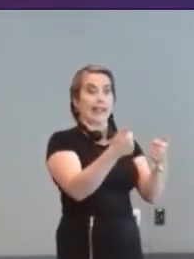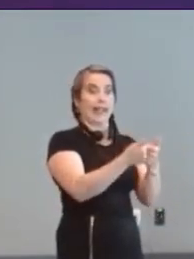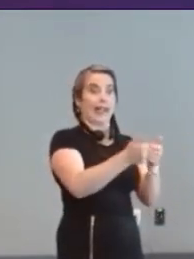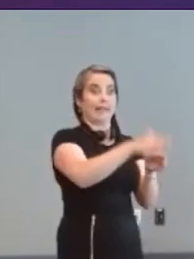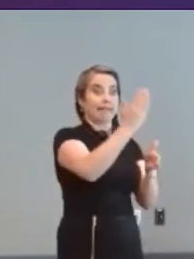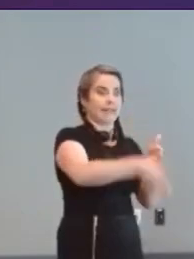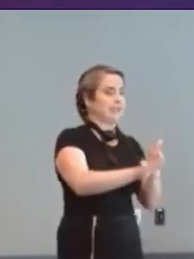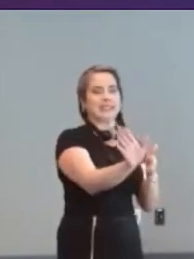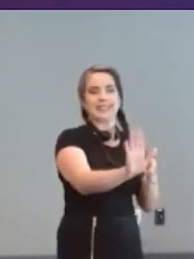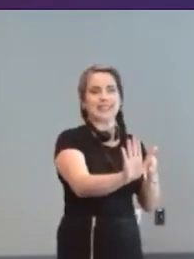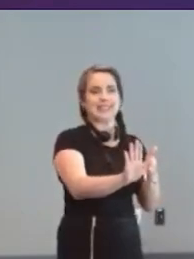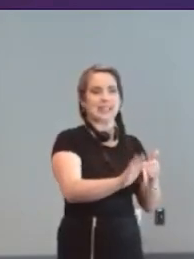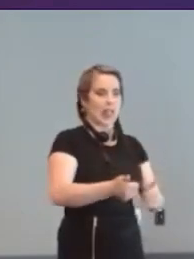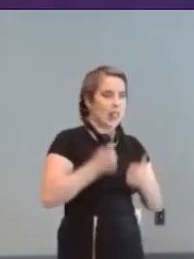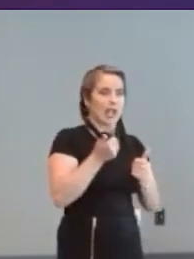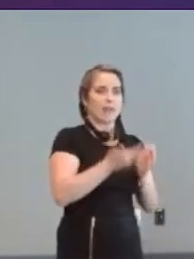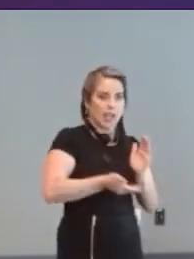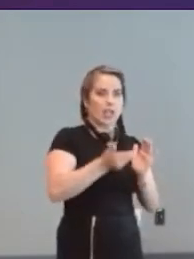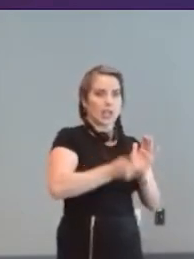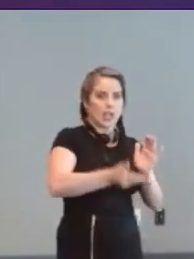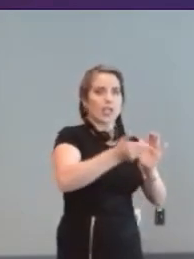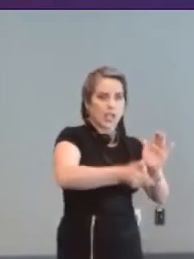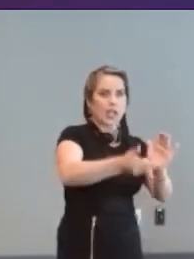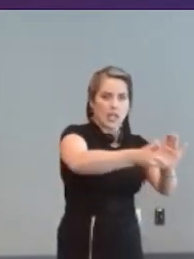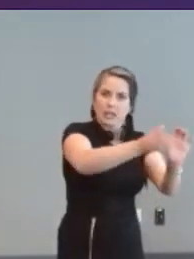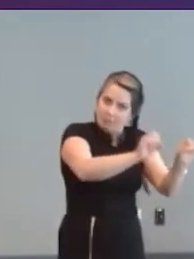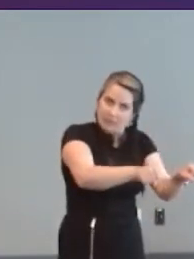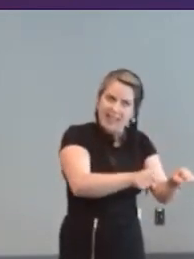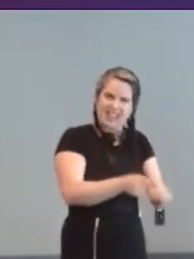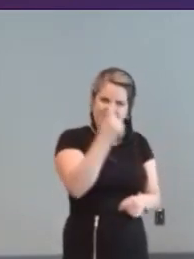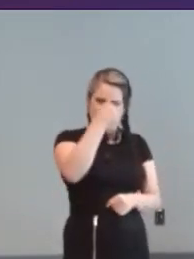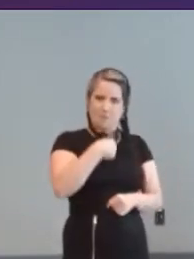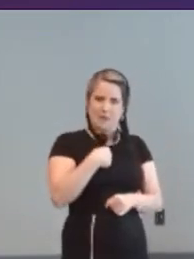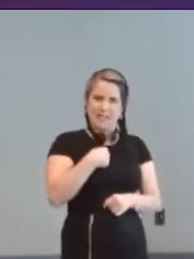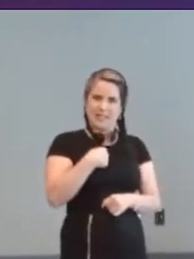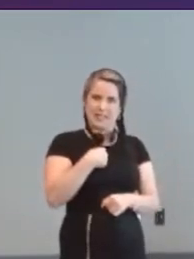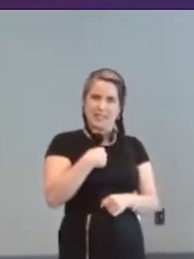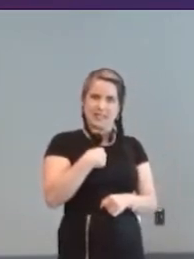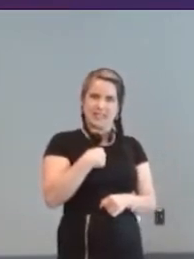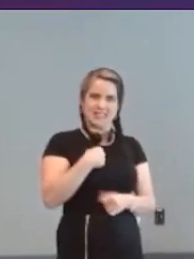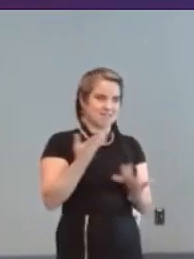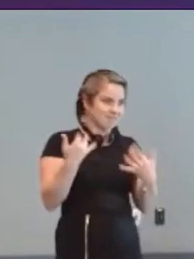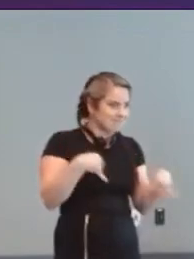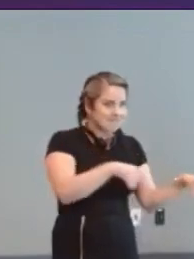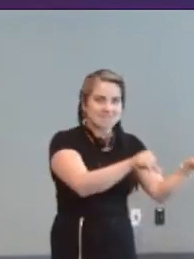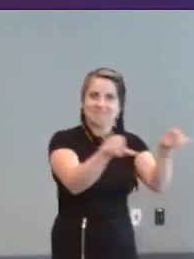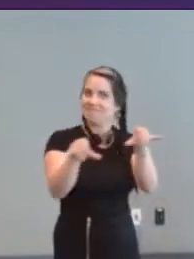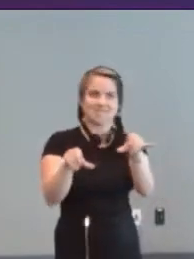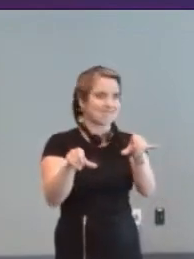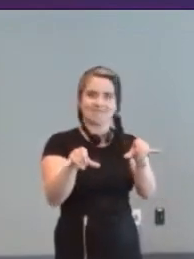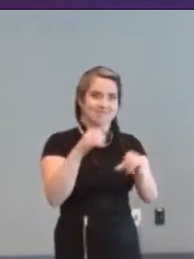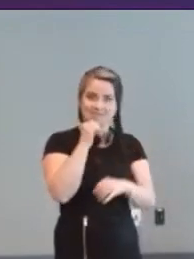taking away all the barriers that that that's seems to be not that common to see um just to